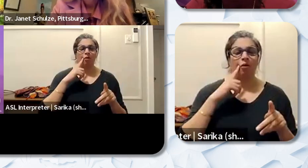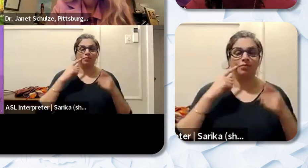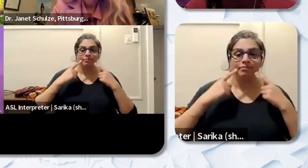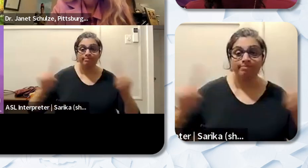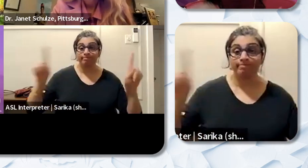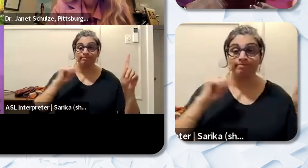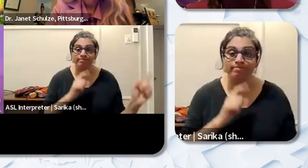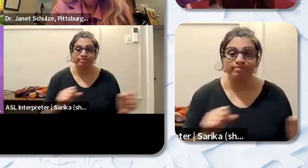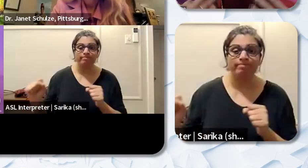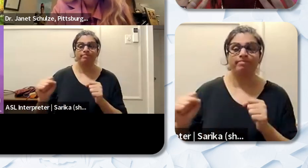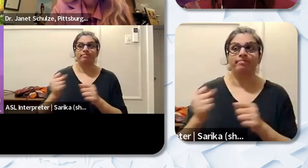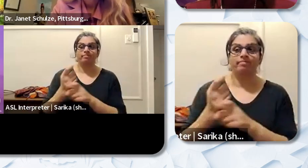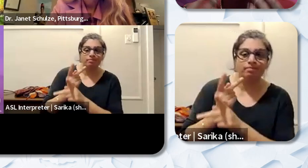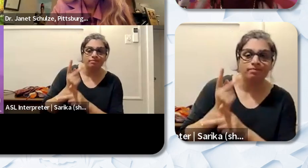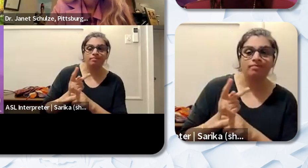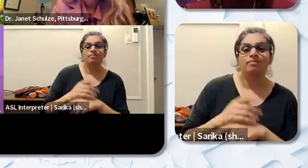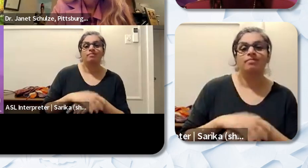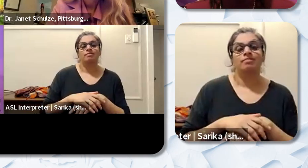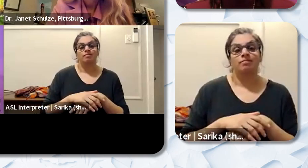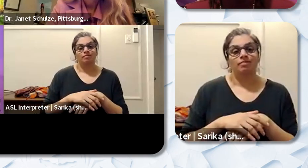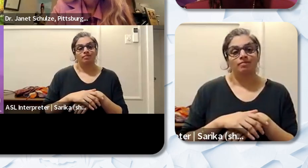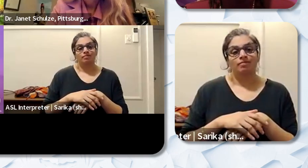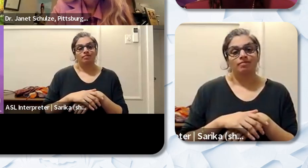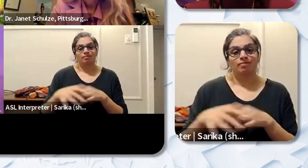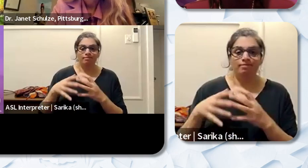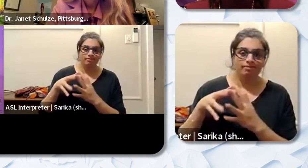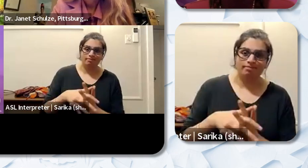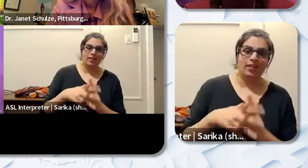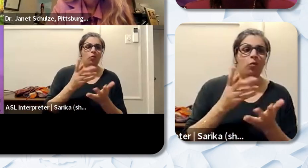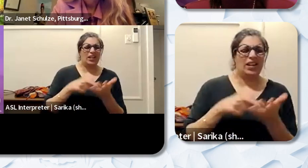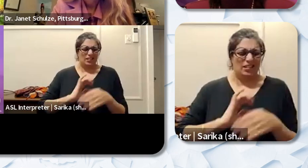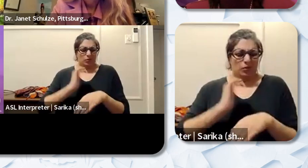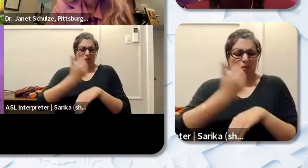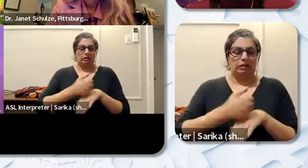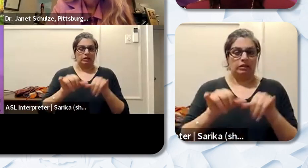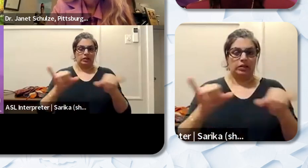retention and what we think needs to be placed in the system that could take a moment here. And